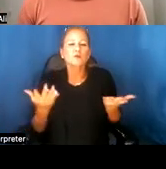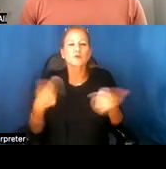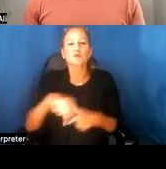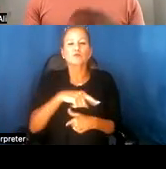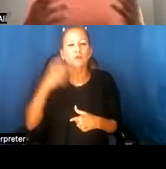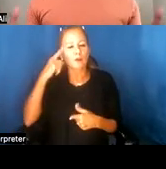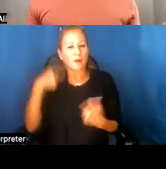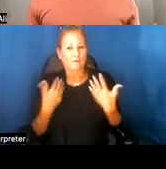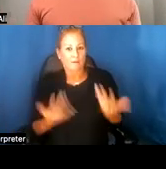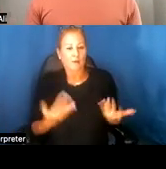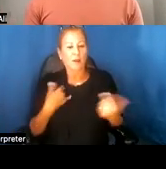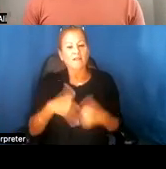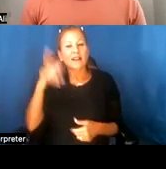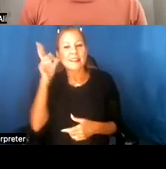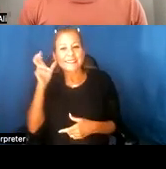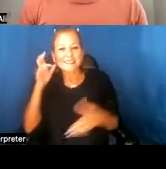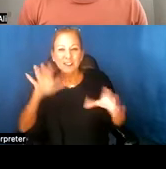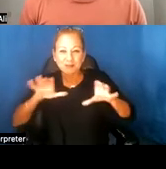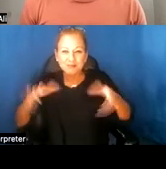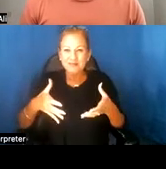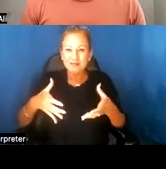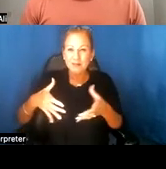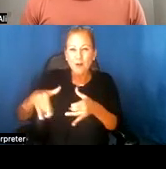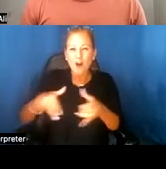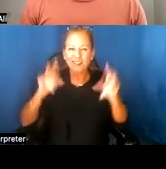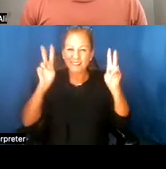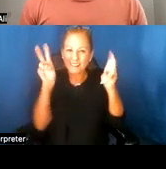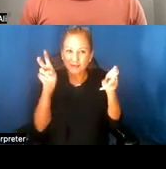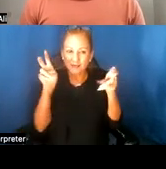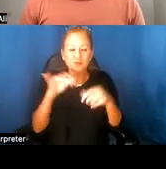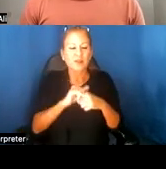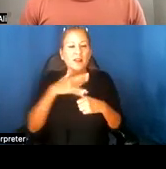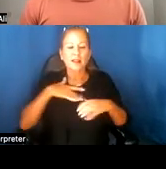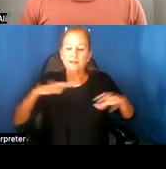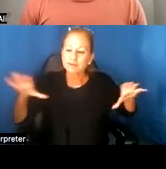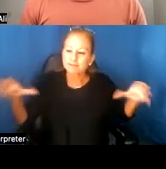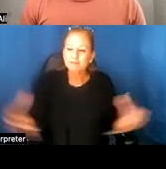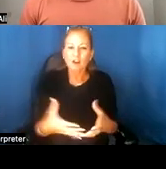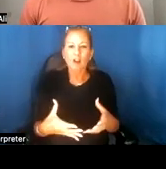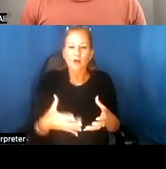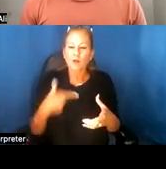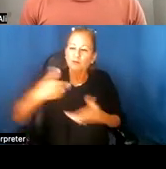We had listening parties, and these listening parties were gatherings where we invited members